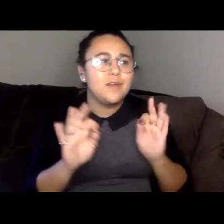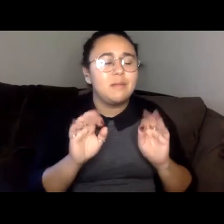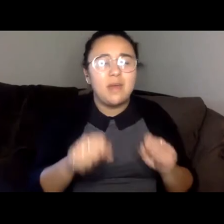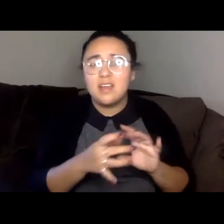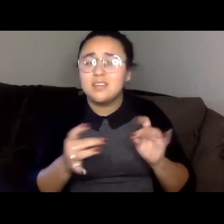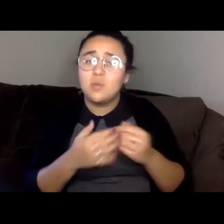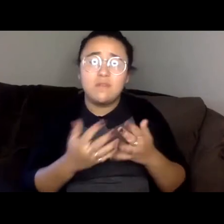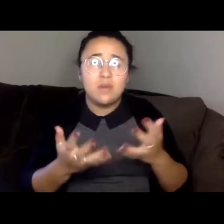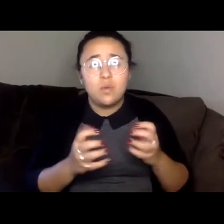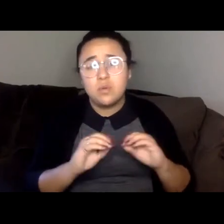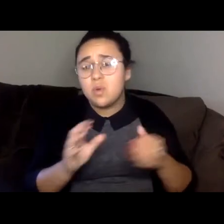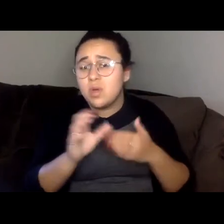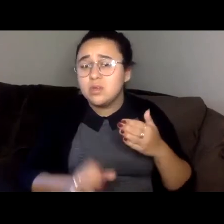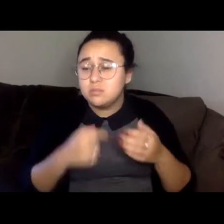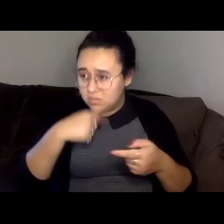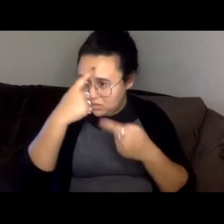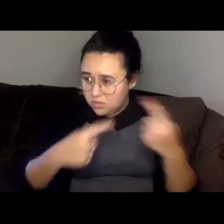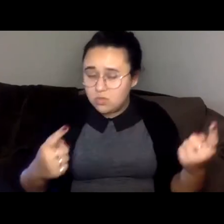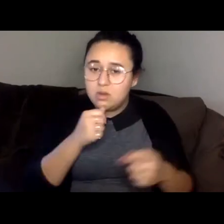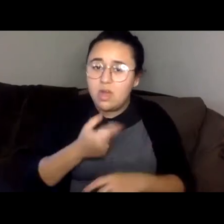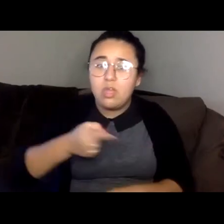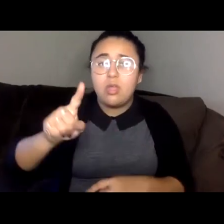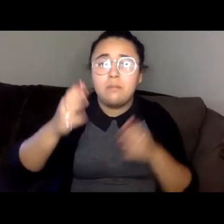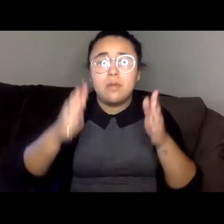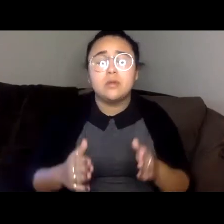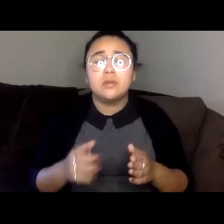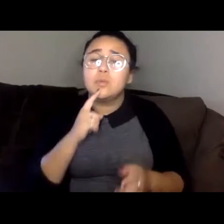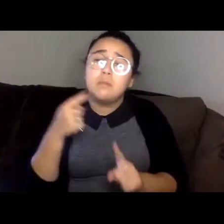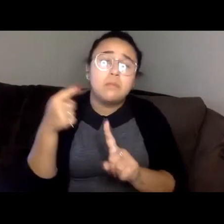You can disagree without insulting a person. In short, you can think for yourself.